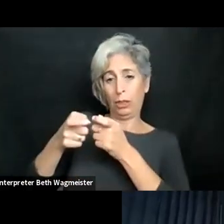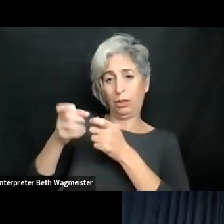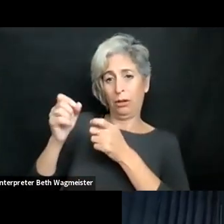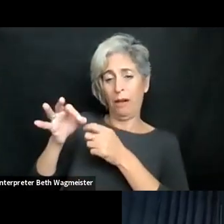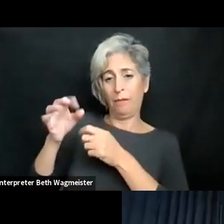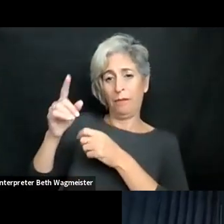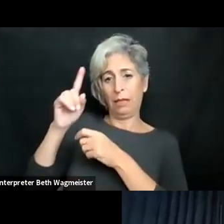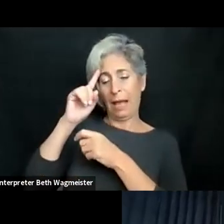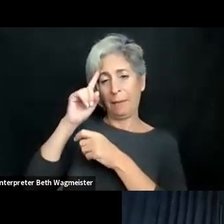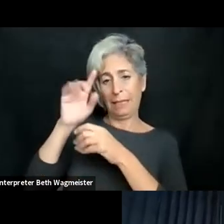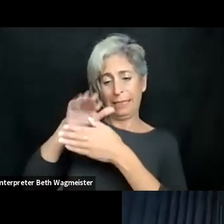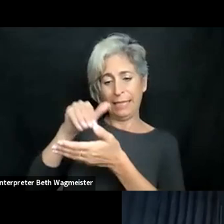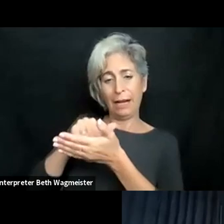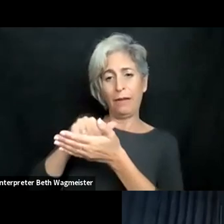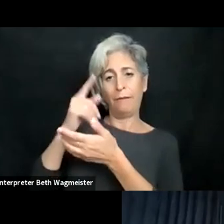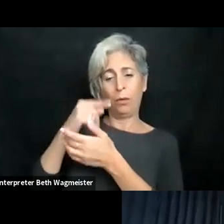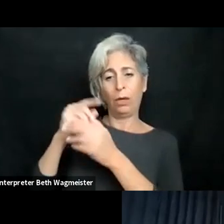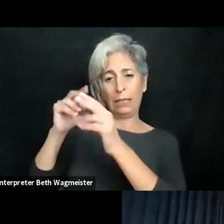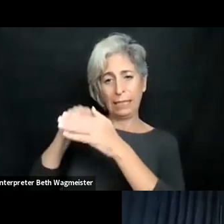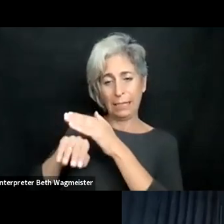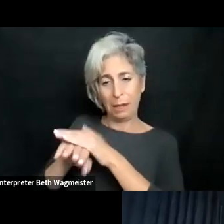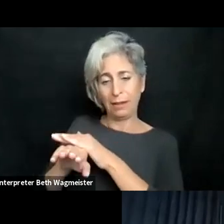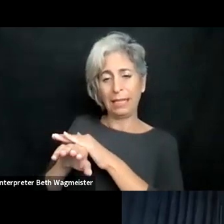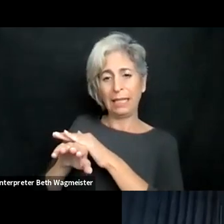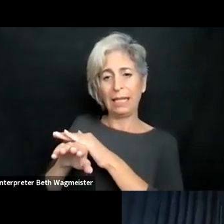stuff, like for mobile apps, and we -- I am the technical